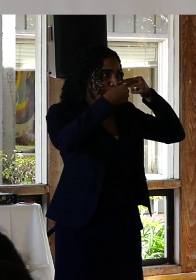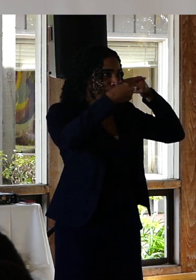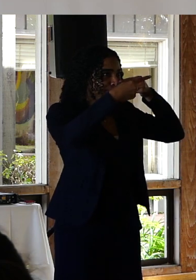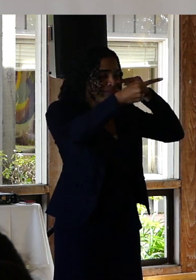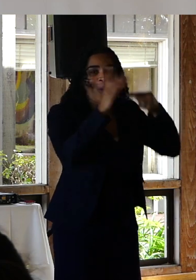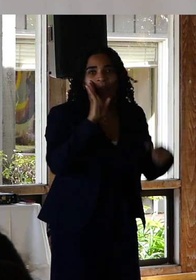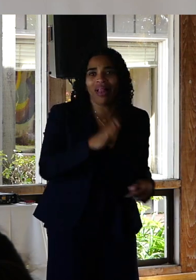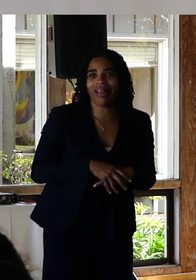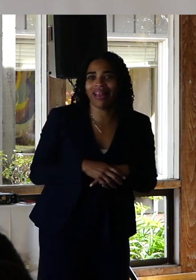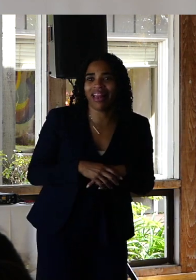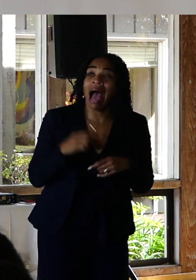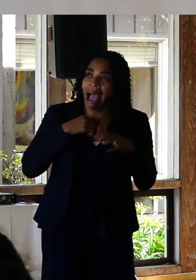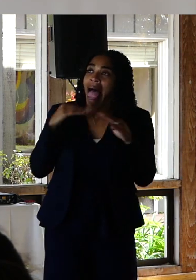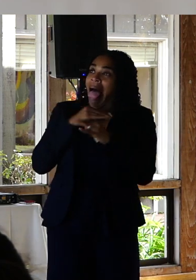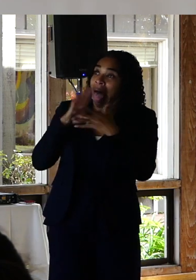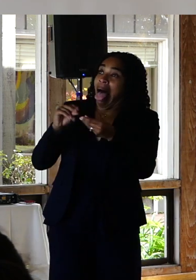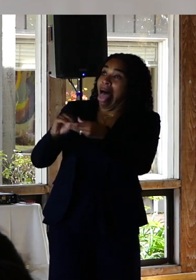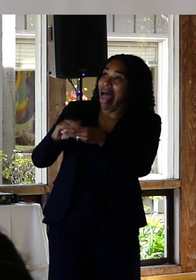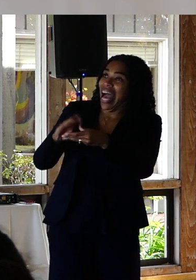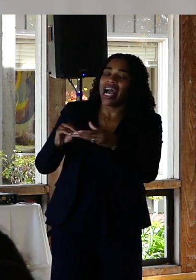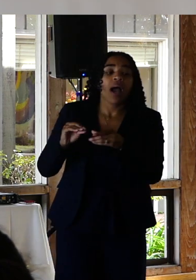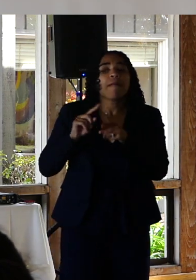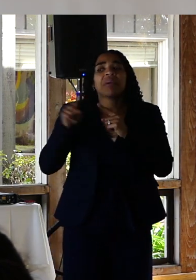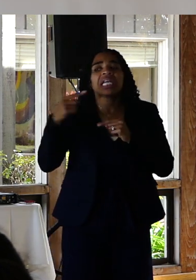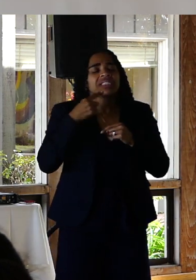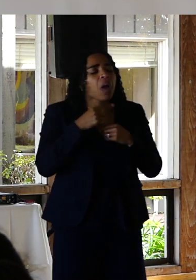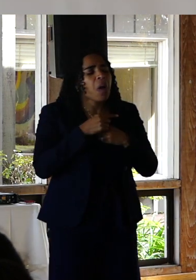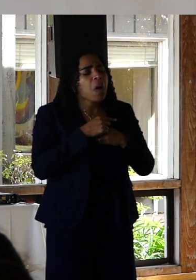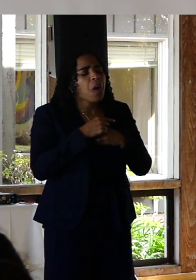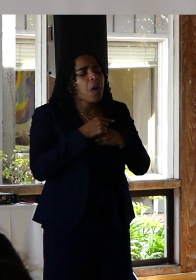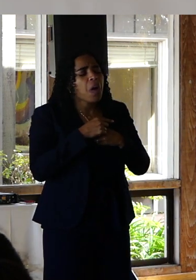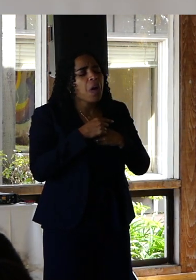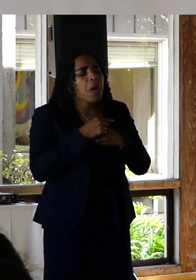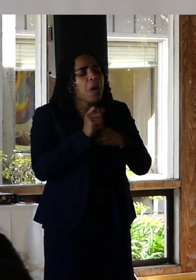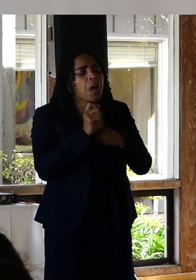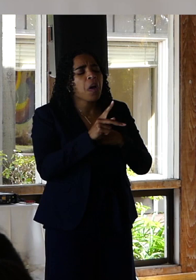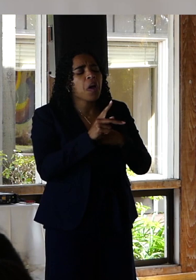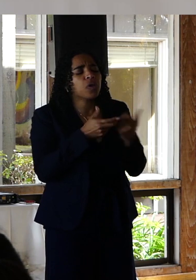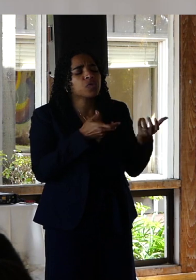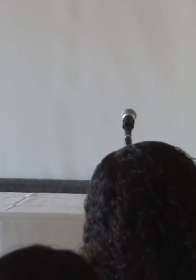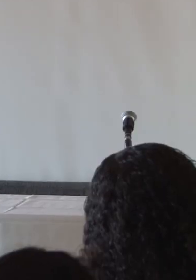officer bless him gave me permission to go back on the bridge. It was a